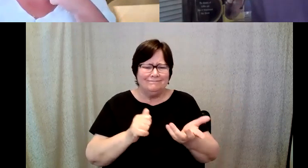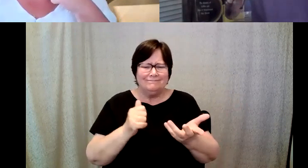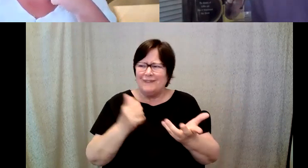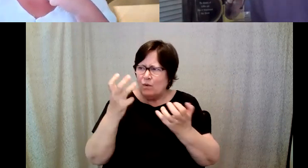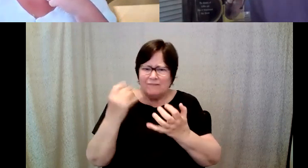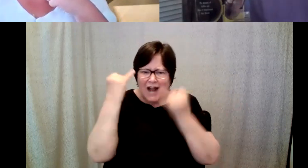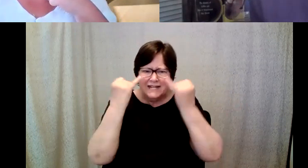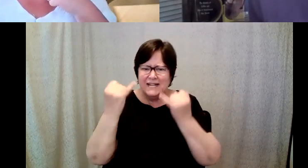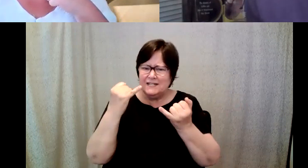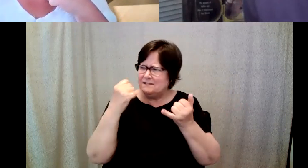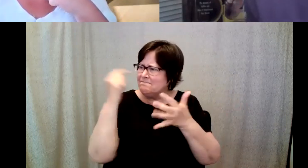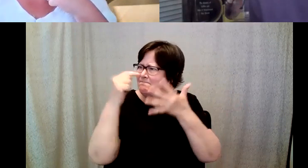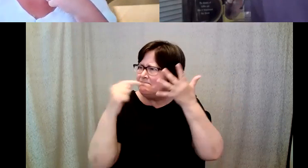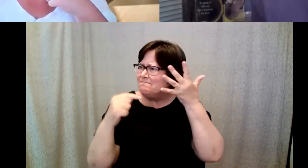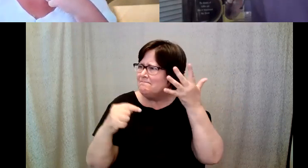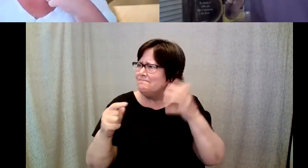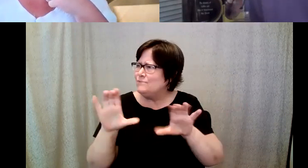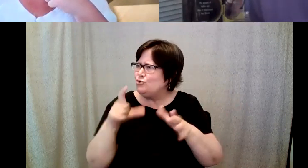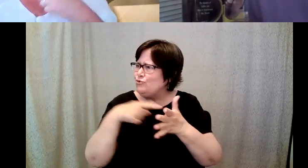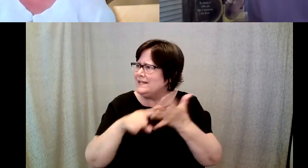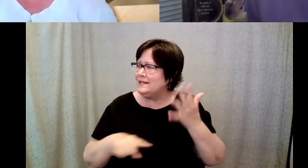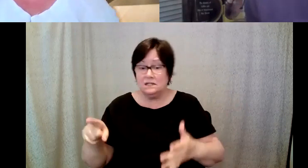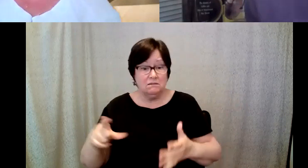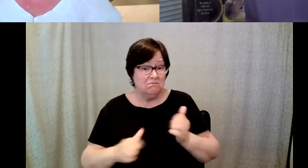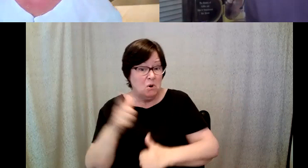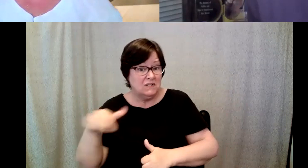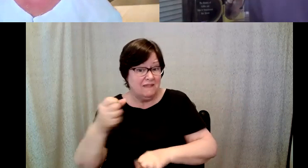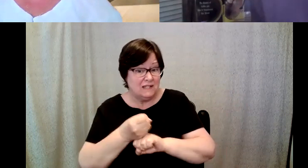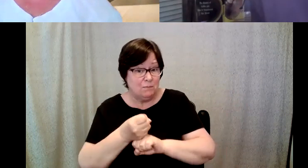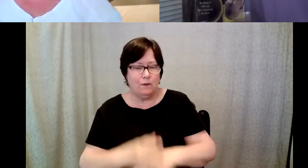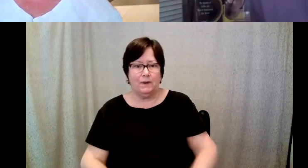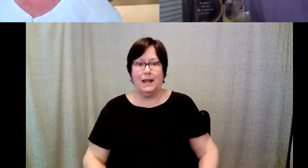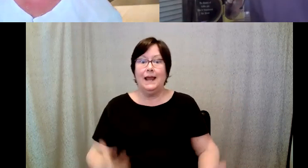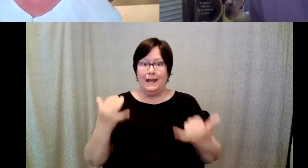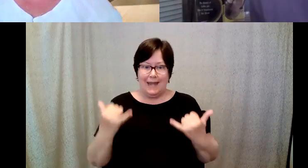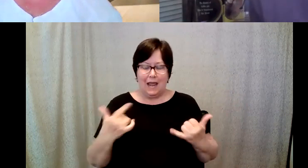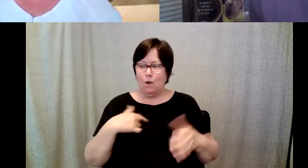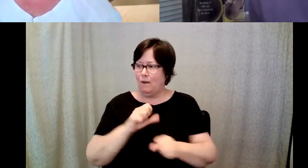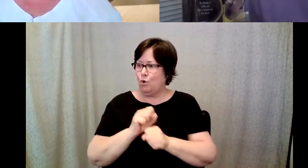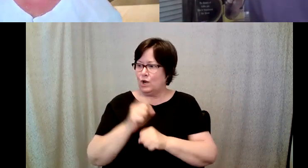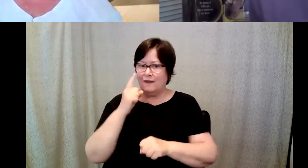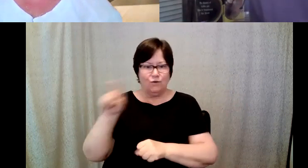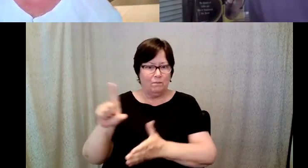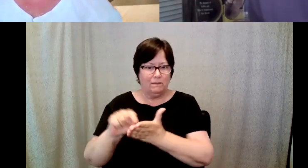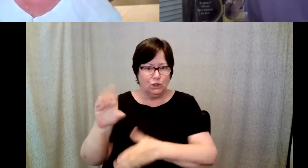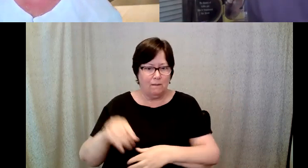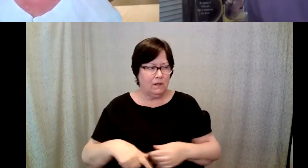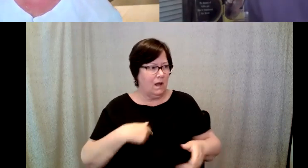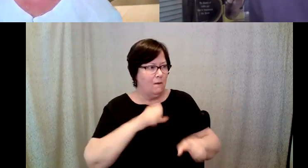D. Major Cohen: And then in a large way they supported those. Well now, I was working for Wiley I was working for my editor I was working for the Managing.